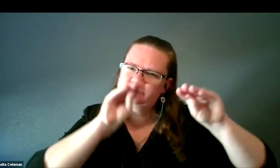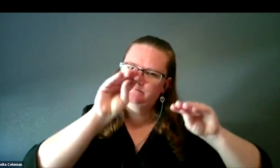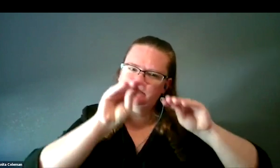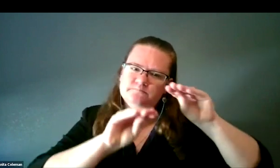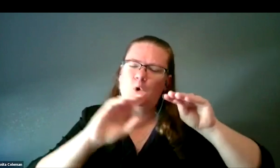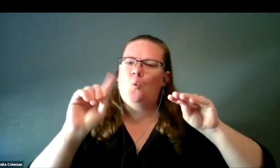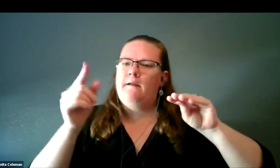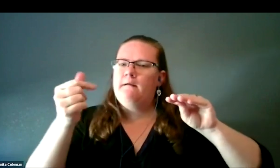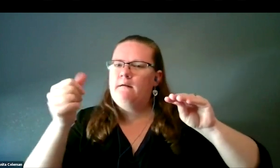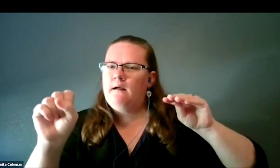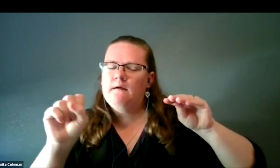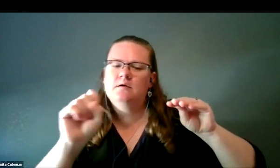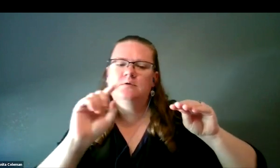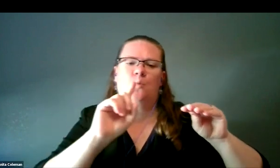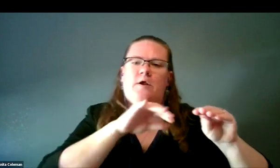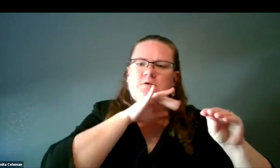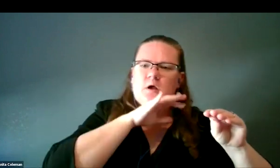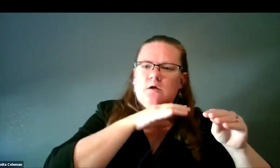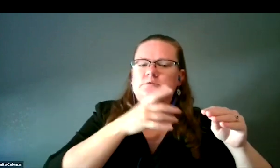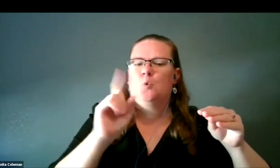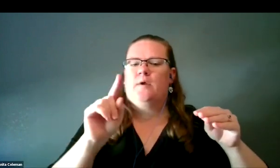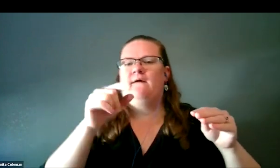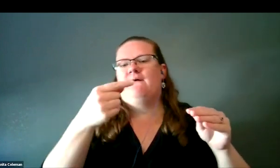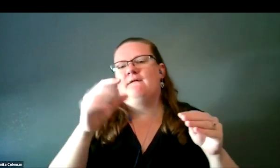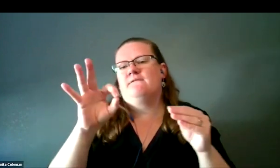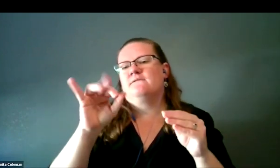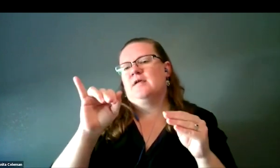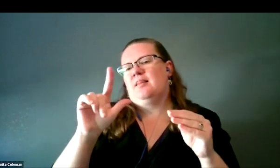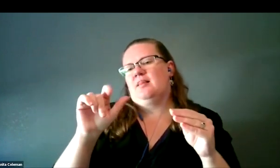in of where the gas and dust and what we call filamentary structure,